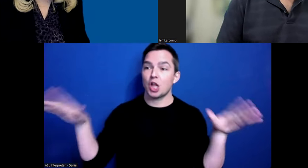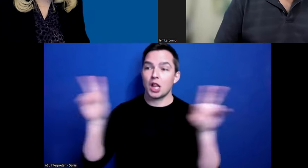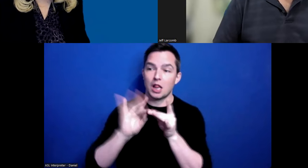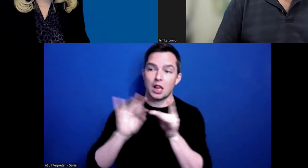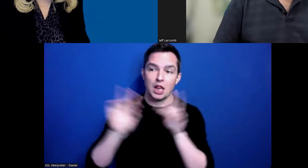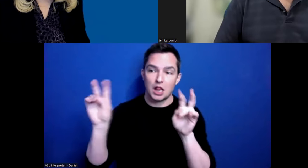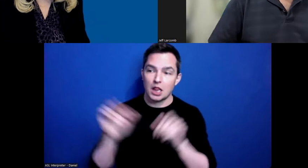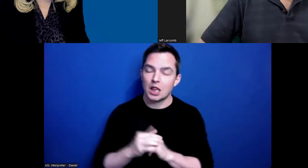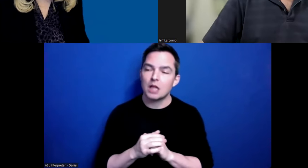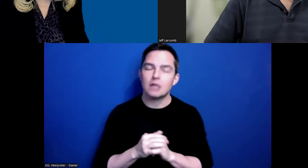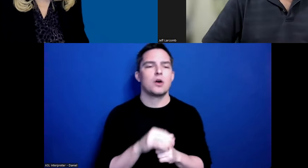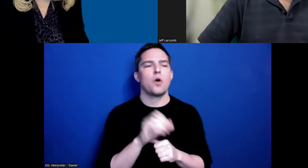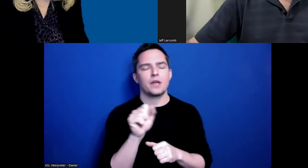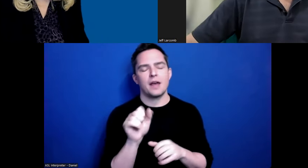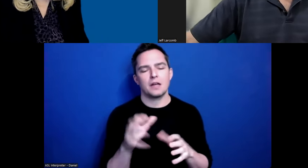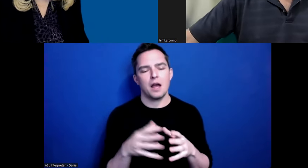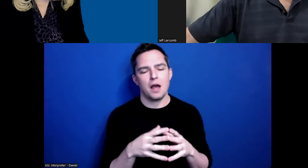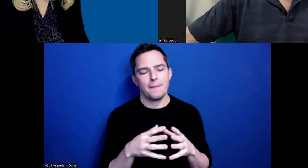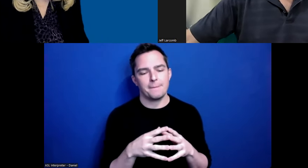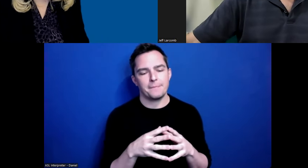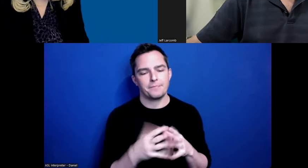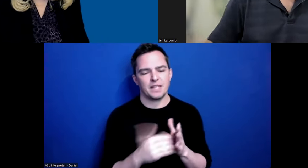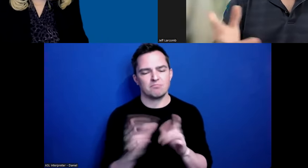Oh, yes. Again, back to falling